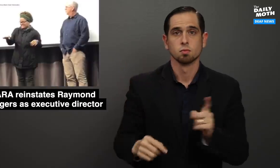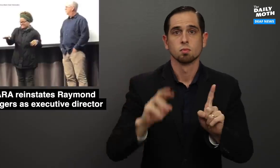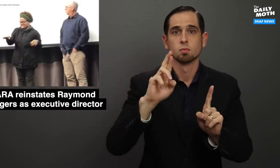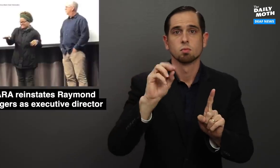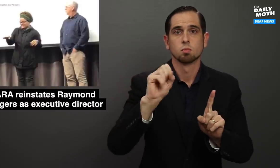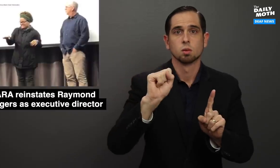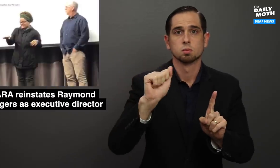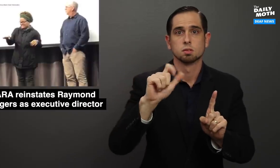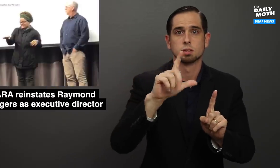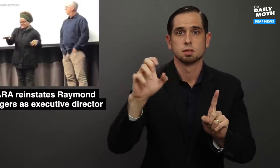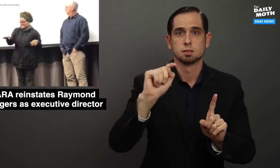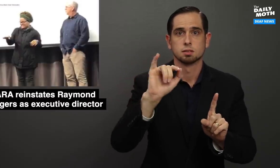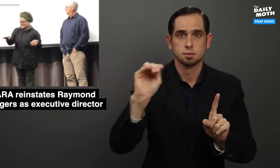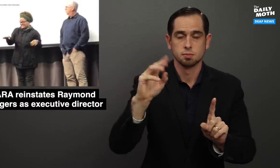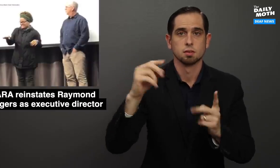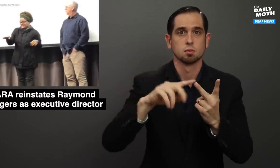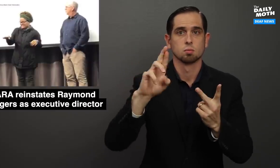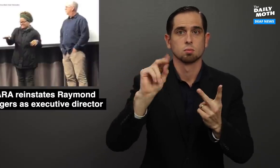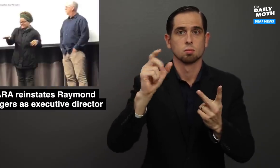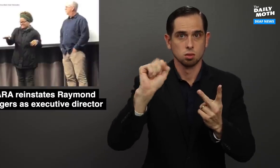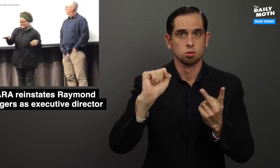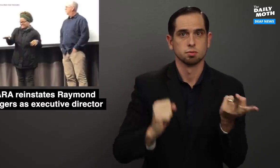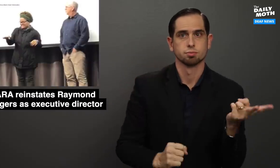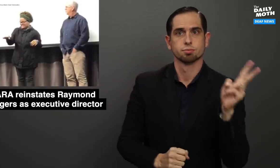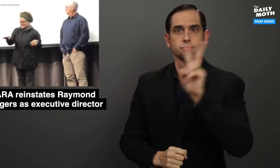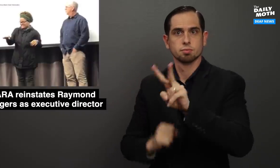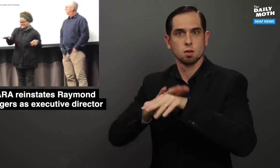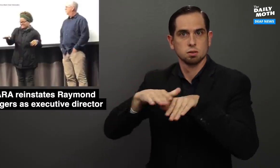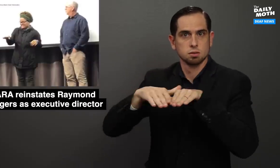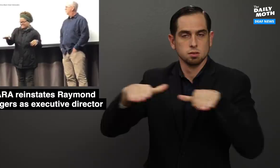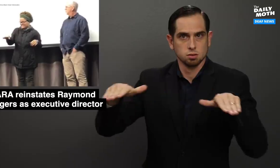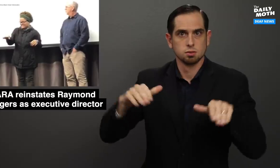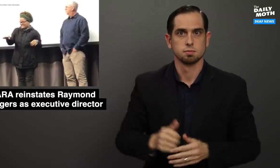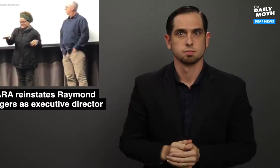Rosa Lee Timm and Rodgers then took the stage.